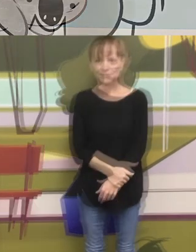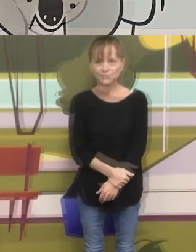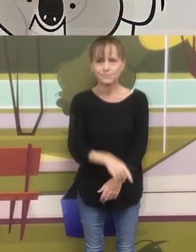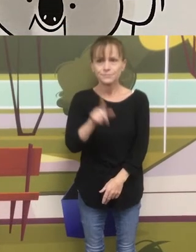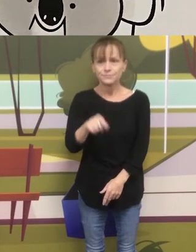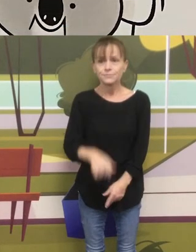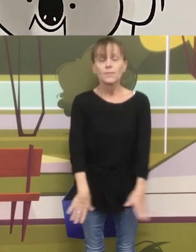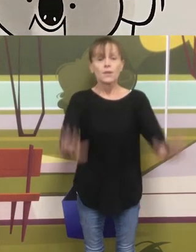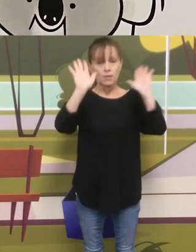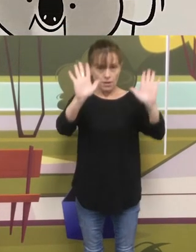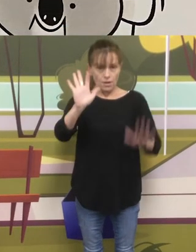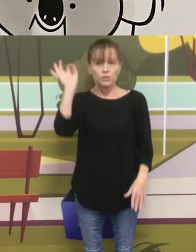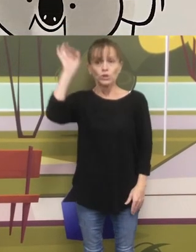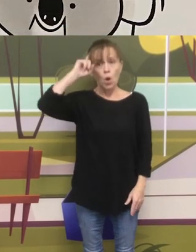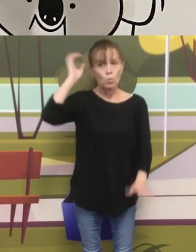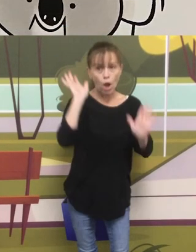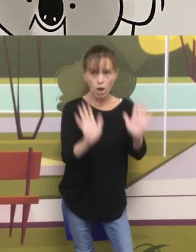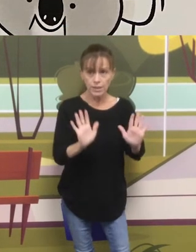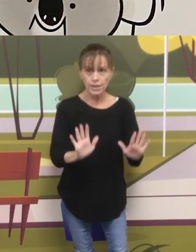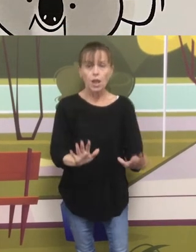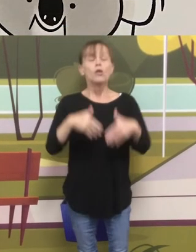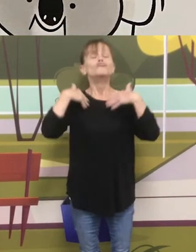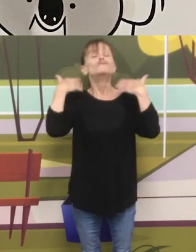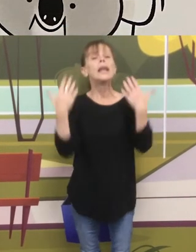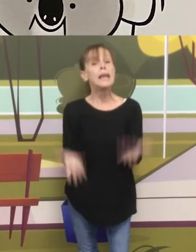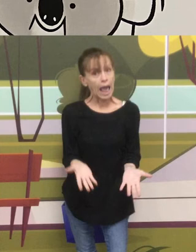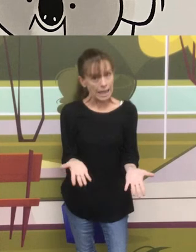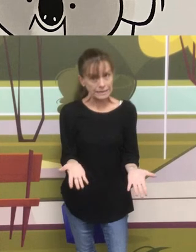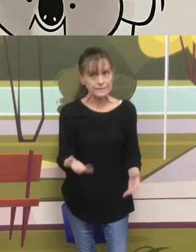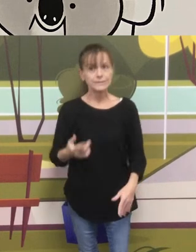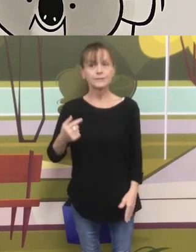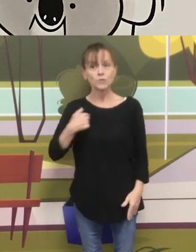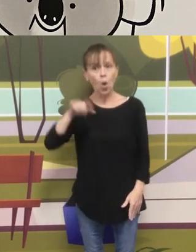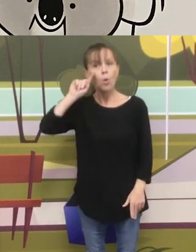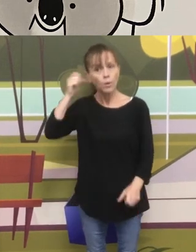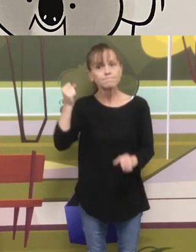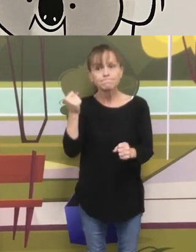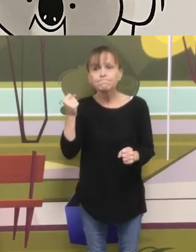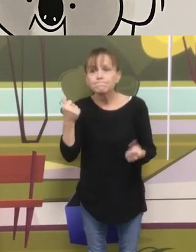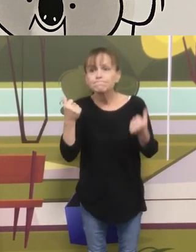Do not worry, just relax this time. I will state the facts.